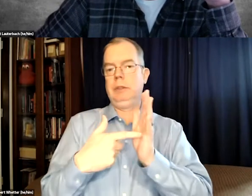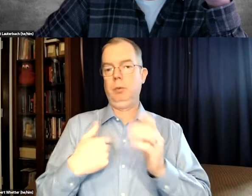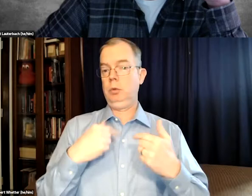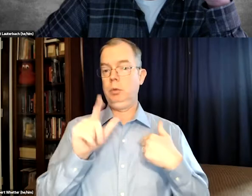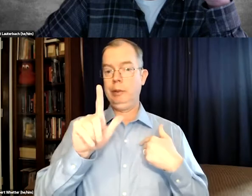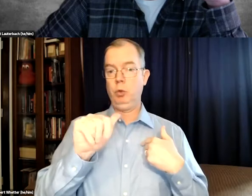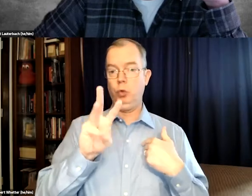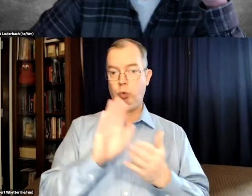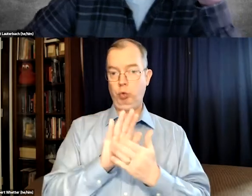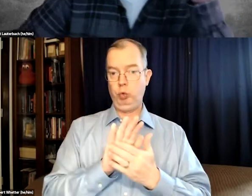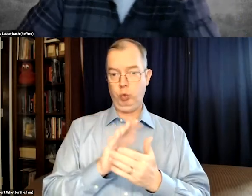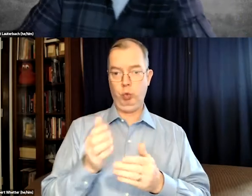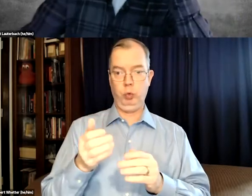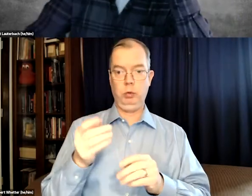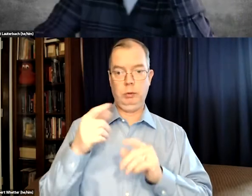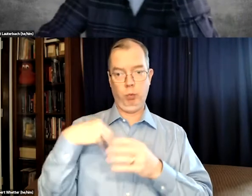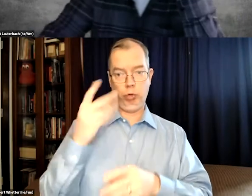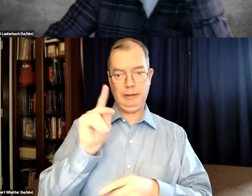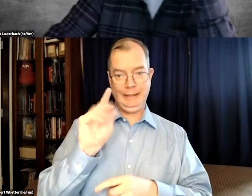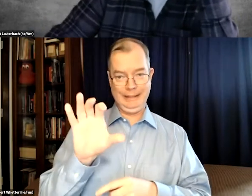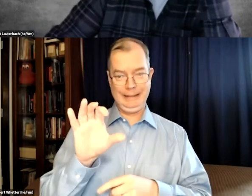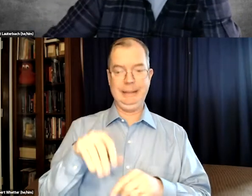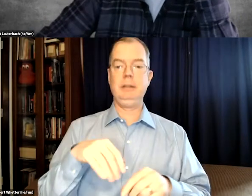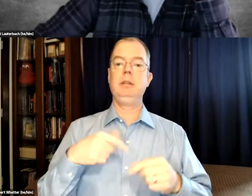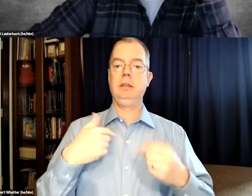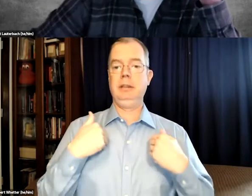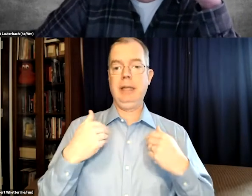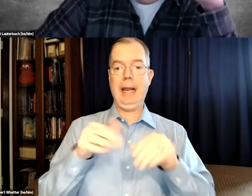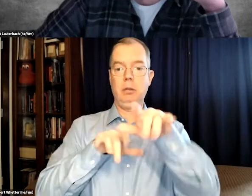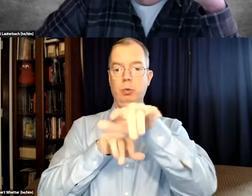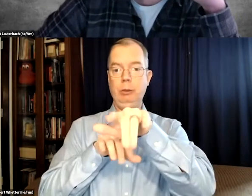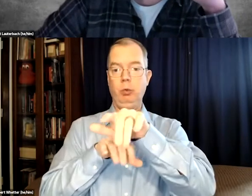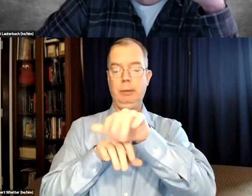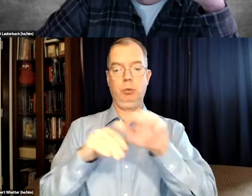And why that's important is, for example, I went to law school in Washington, DC,